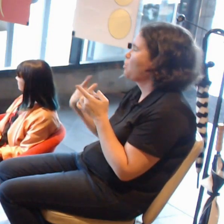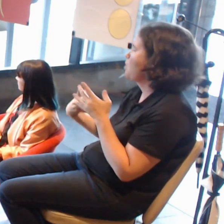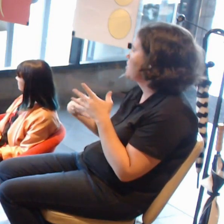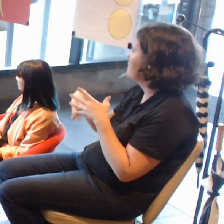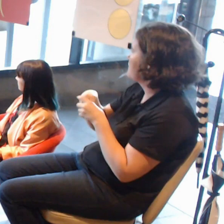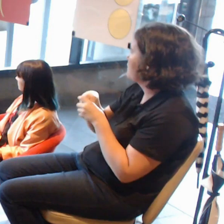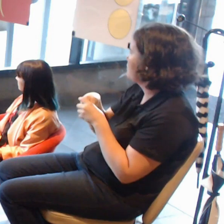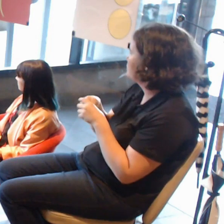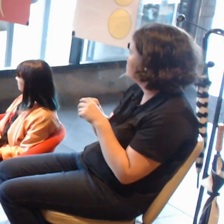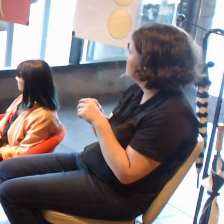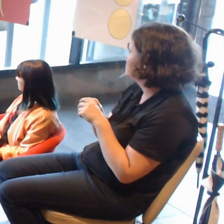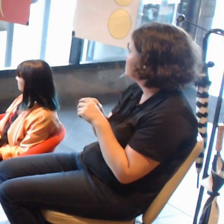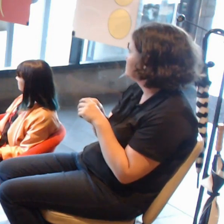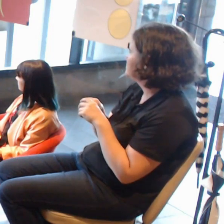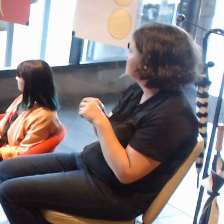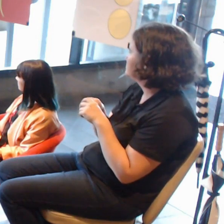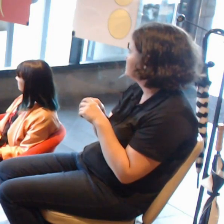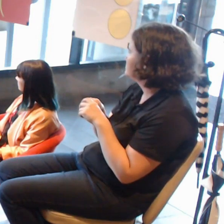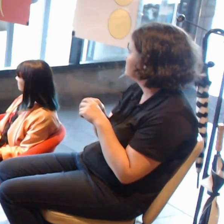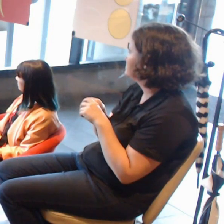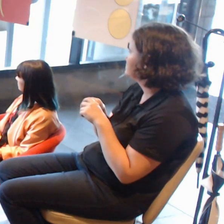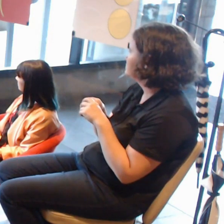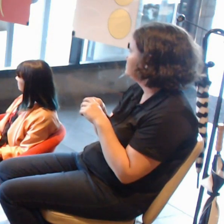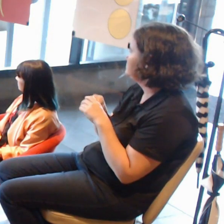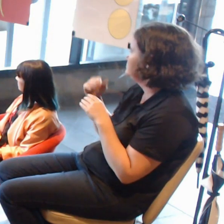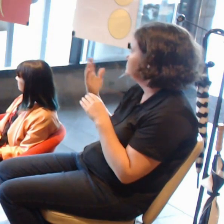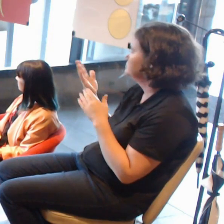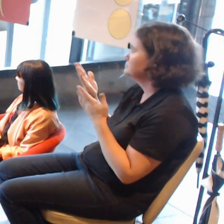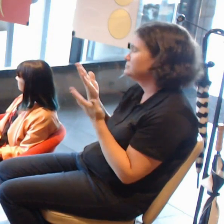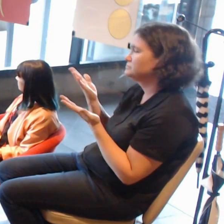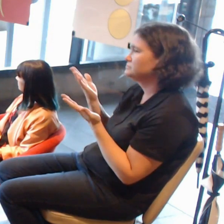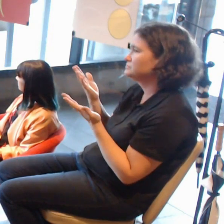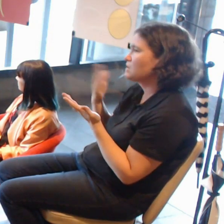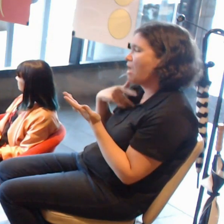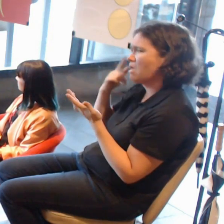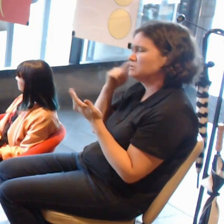I know Shannon talked about people needing really big budgets